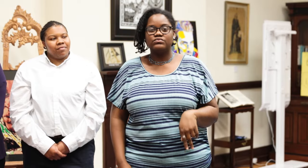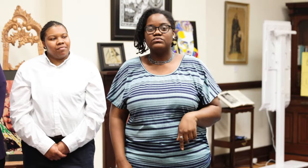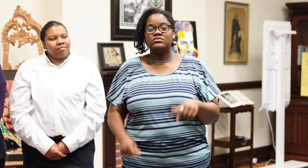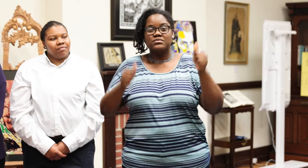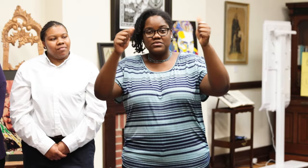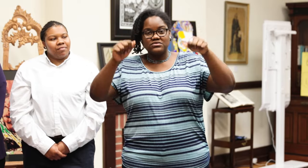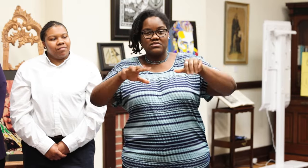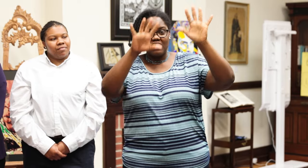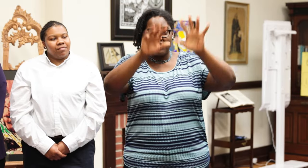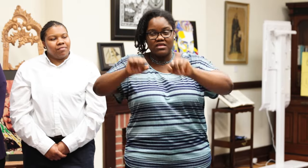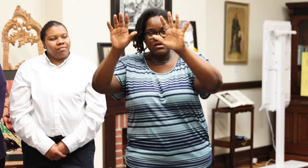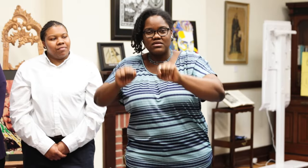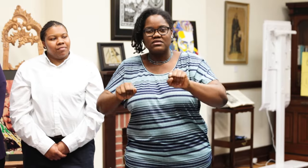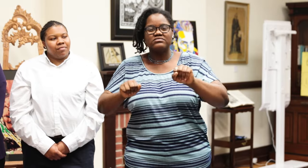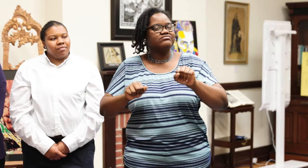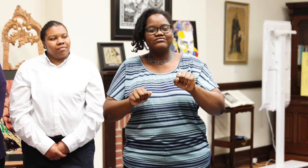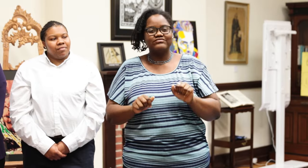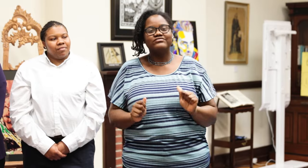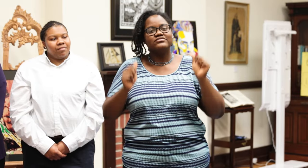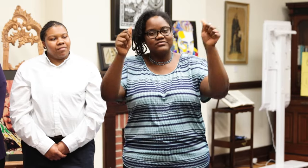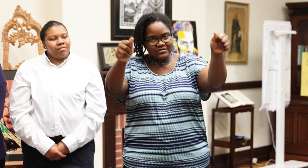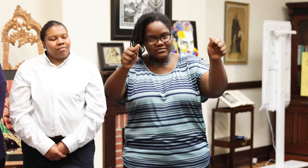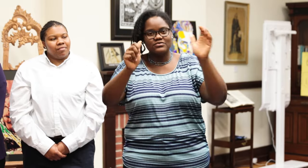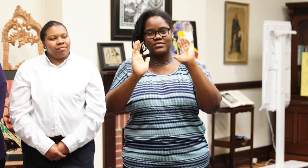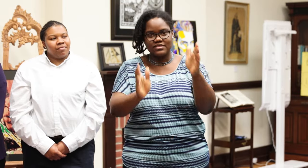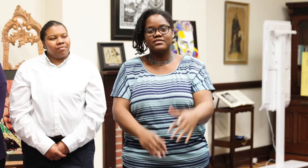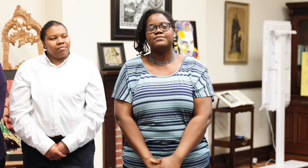If signs continue to be taken down, we’re going to continue putting them back up.